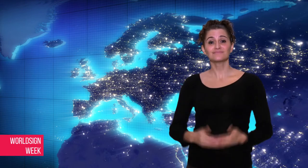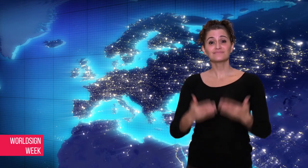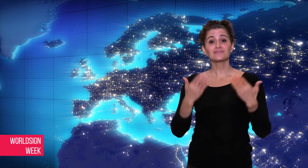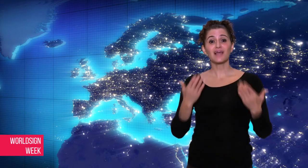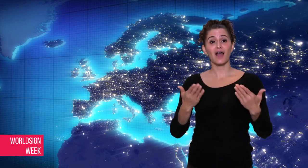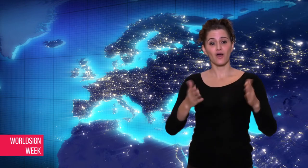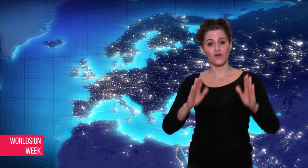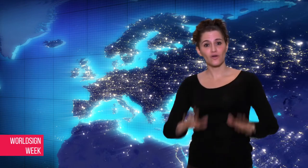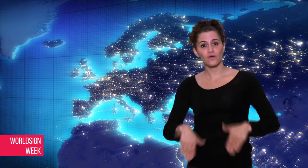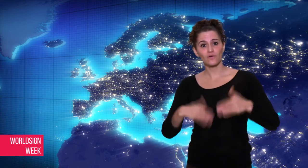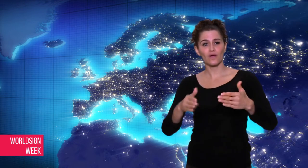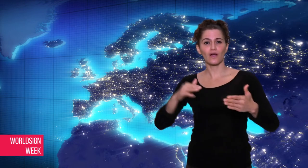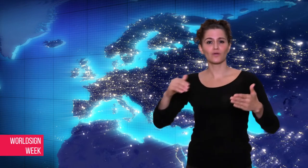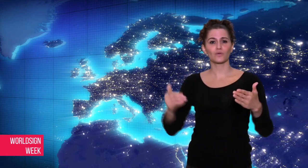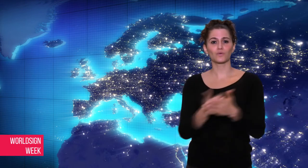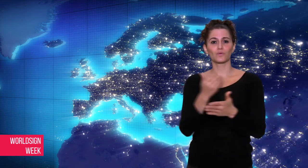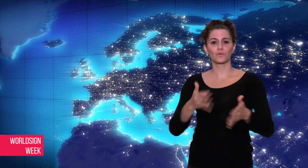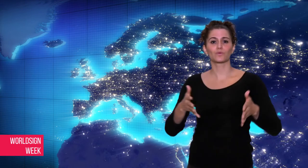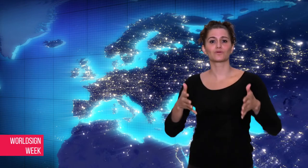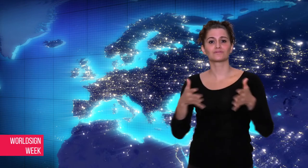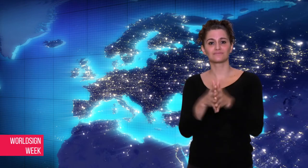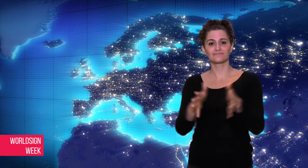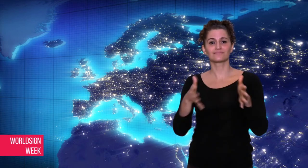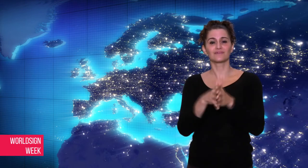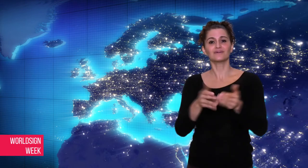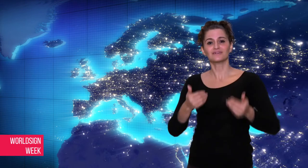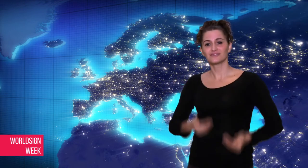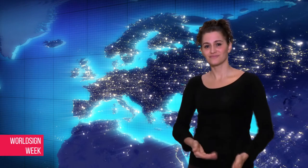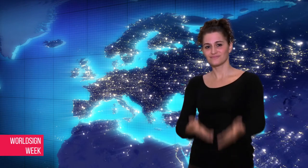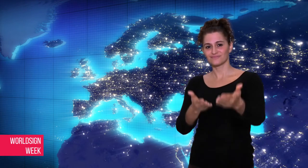Now, let’s go to next story.